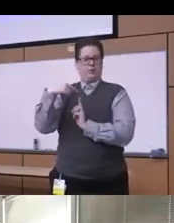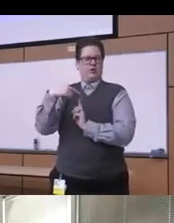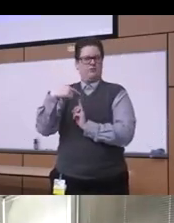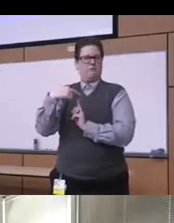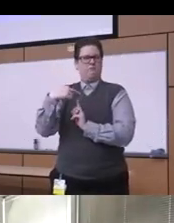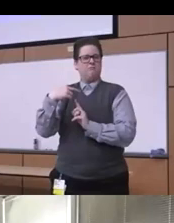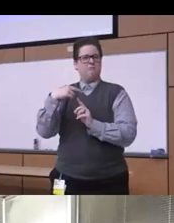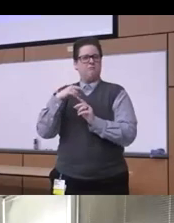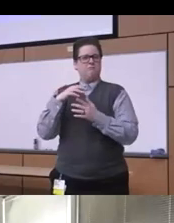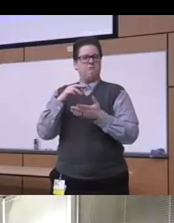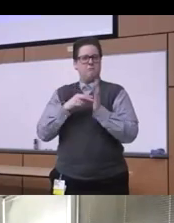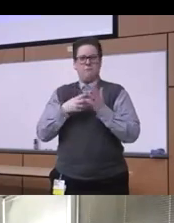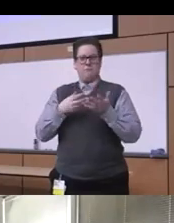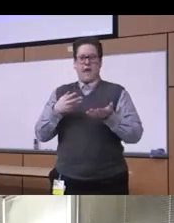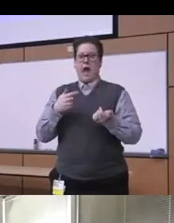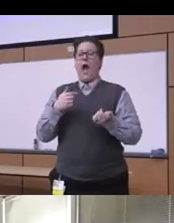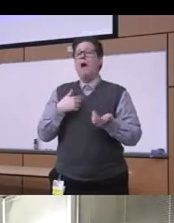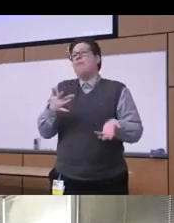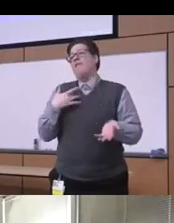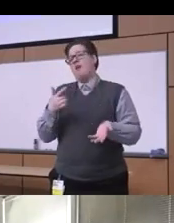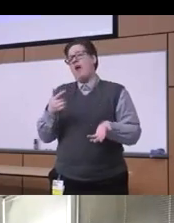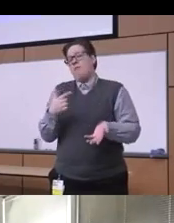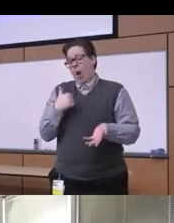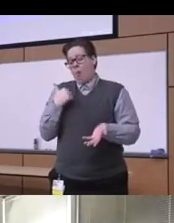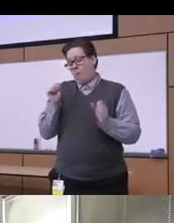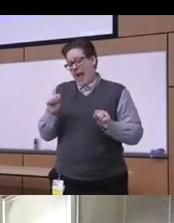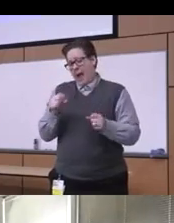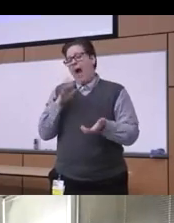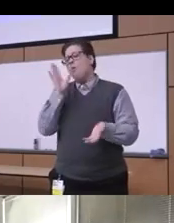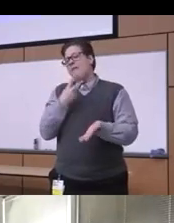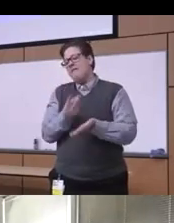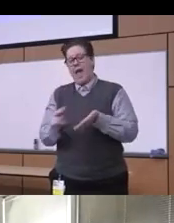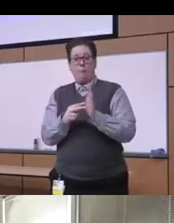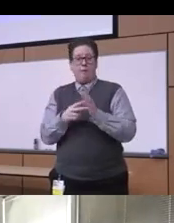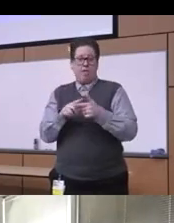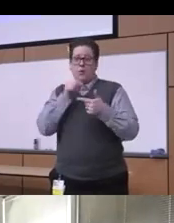of the self-fulfilling prophecy and since a lot of people when they feel very much stigmatized they